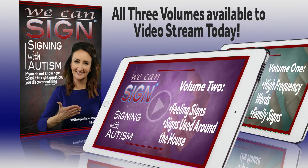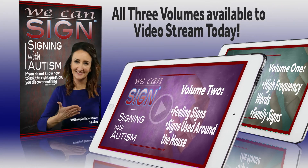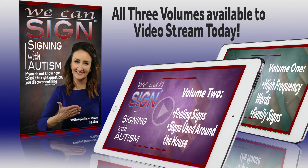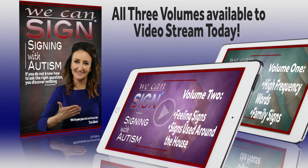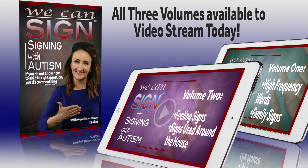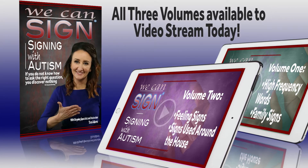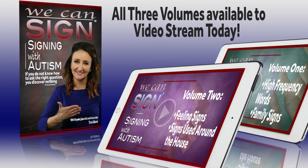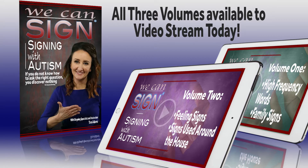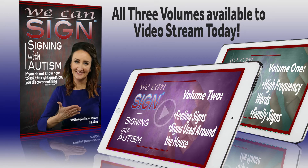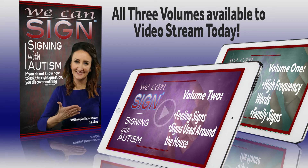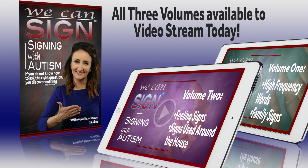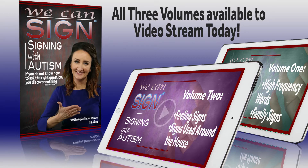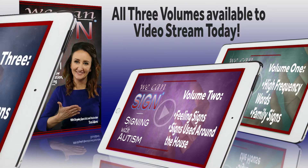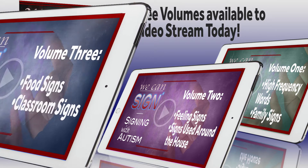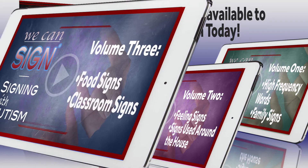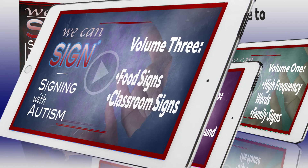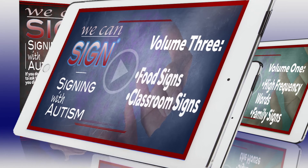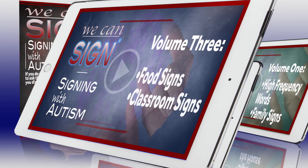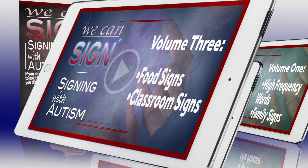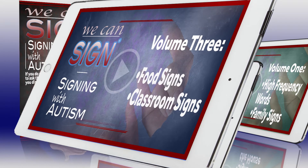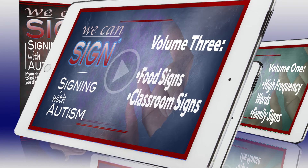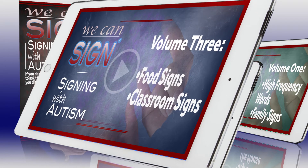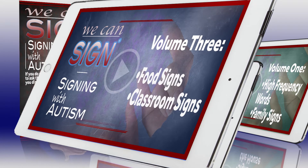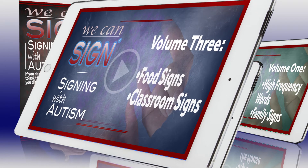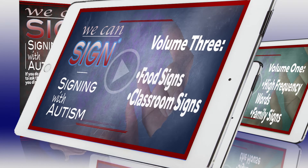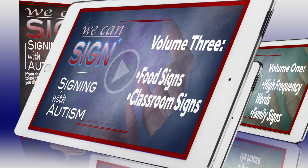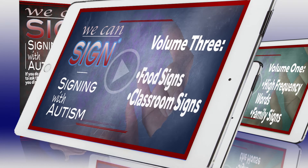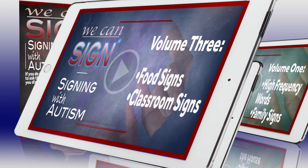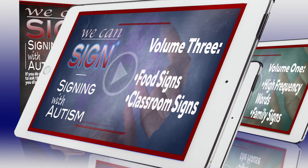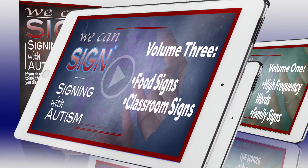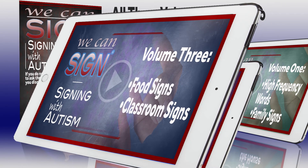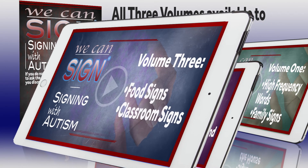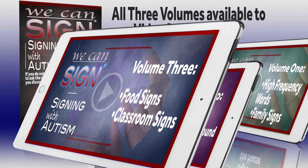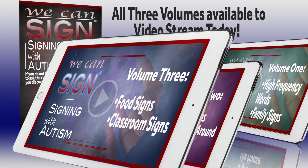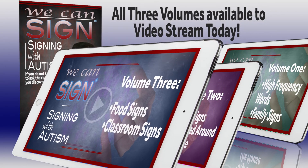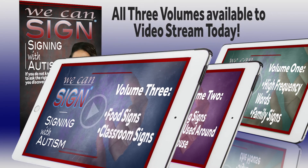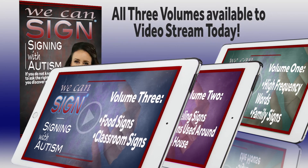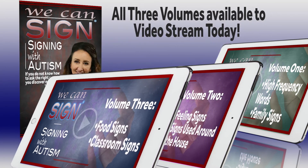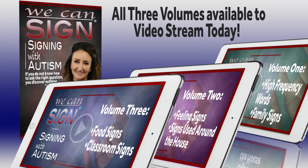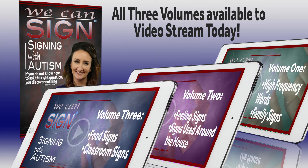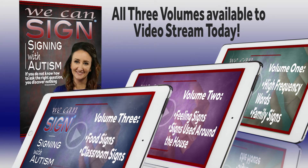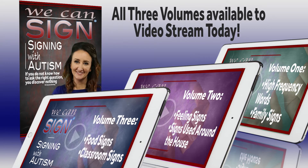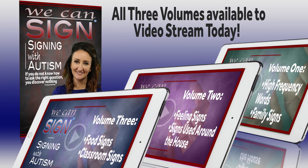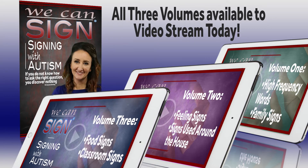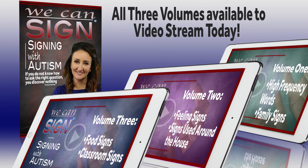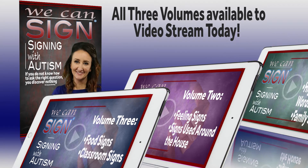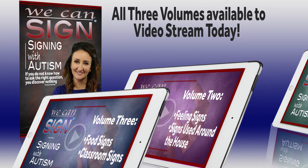Volume three has food signs and classroom signs. If you are just discovering this video series for the first time,